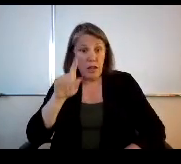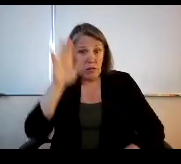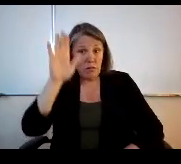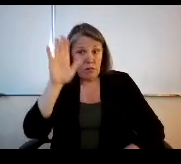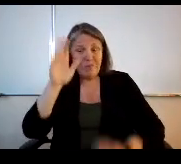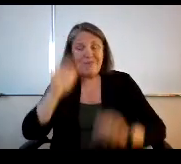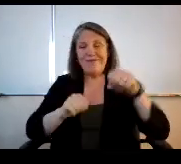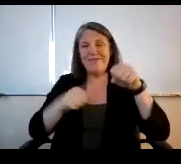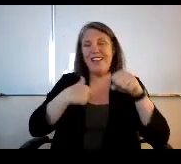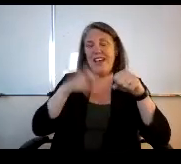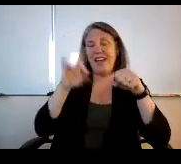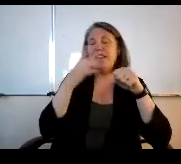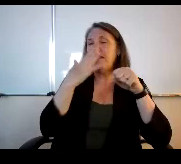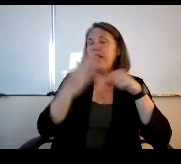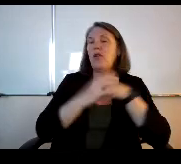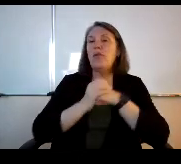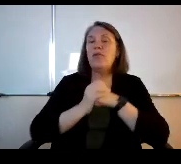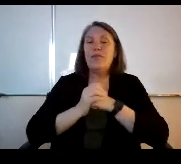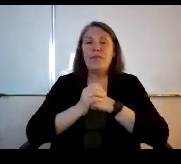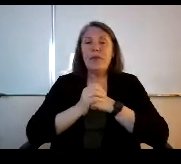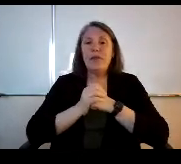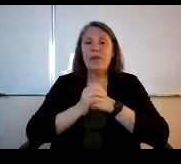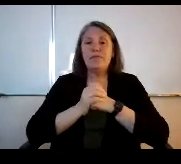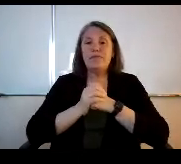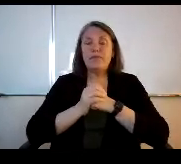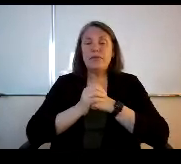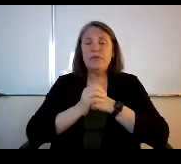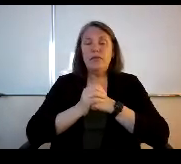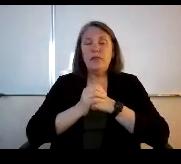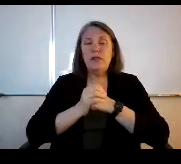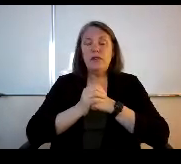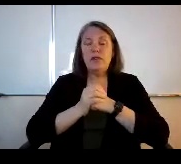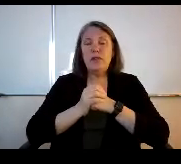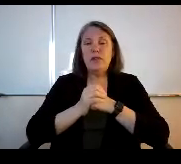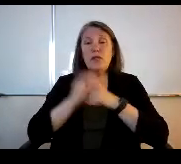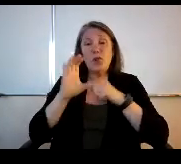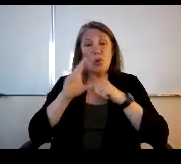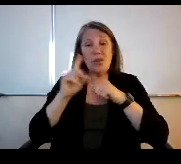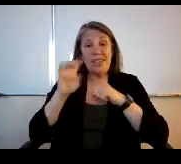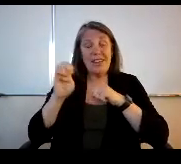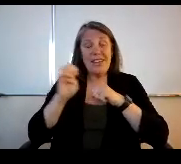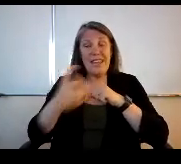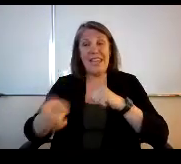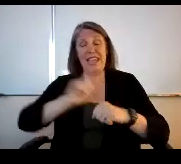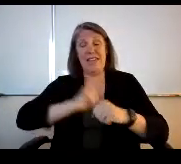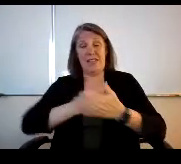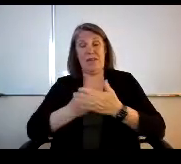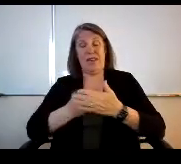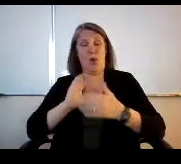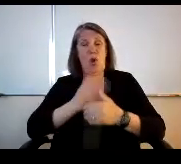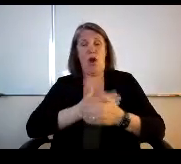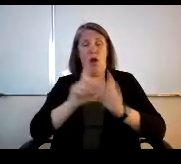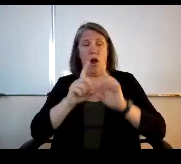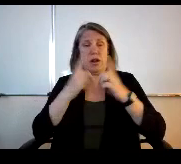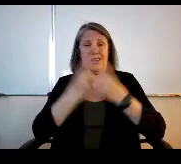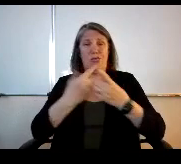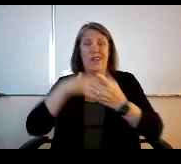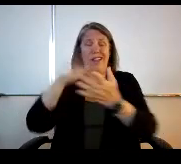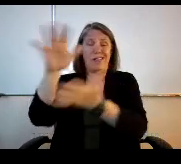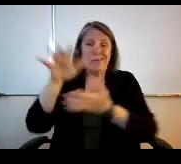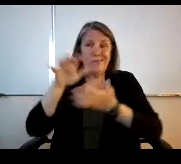Thank you Mr also. Does CTE do let the funds to us or Desert Desert District have X number of extra $2.00 that we have to spend?